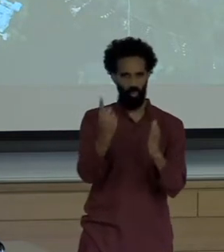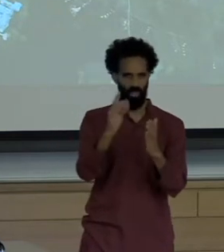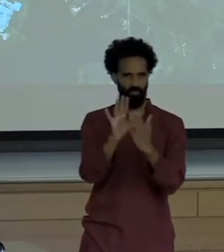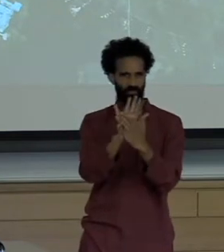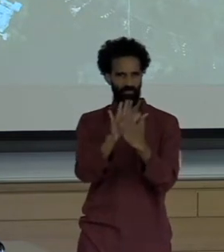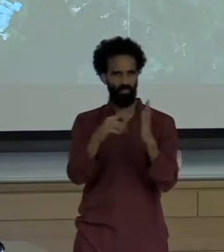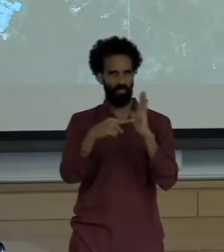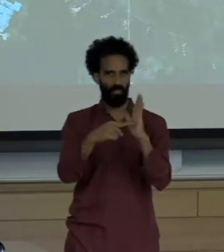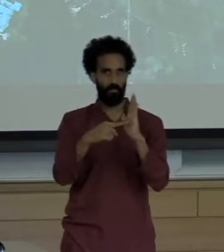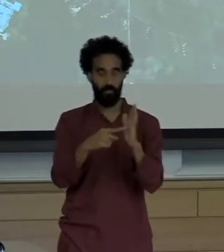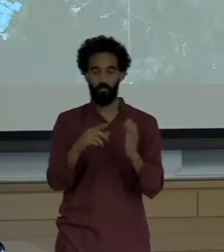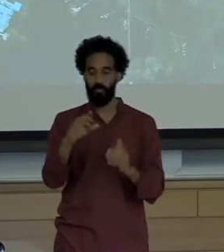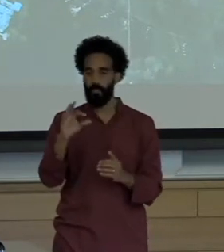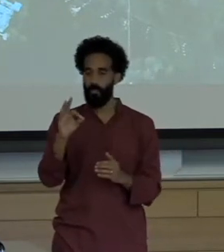from Francisco Vas